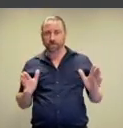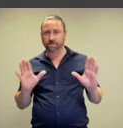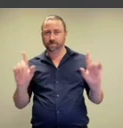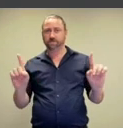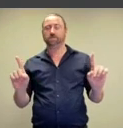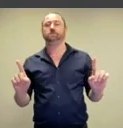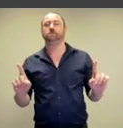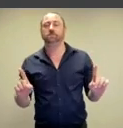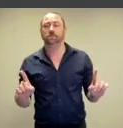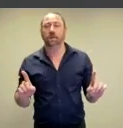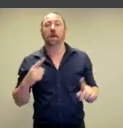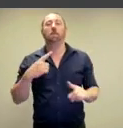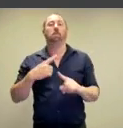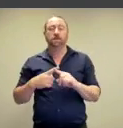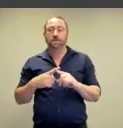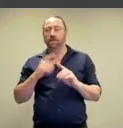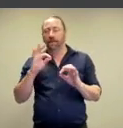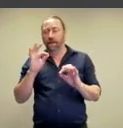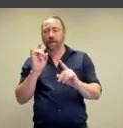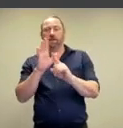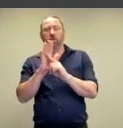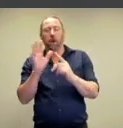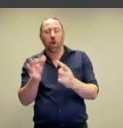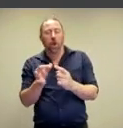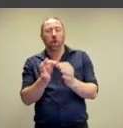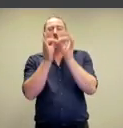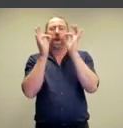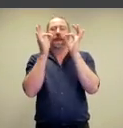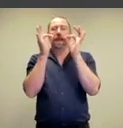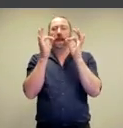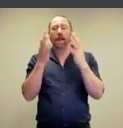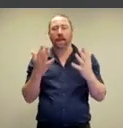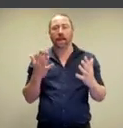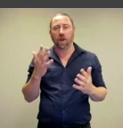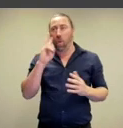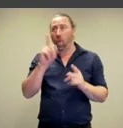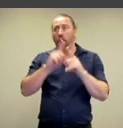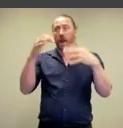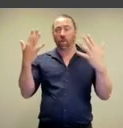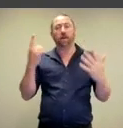the artists are also attempting to look